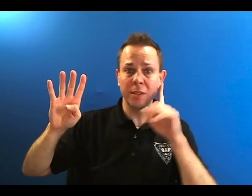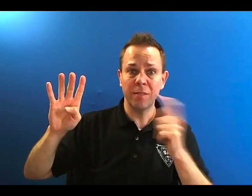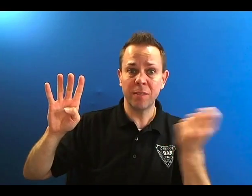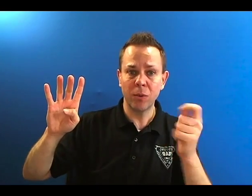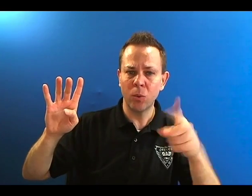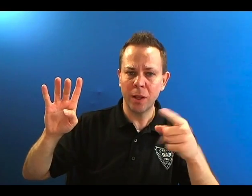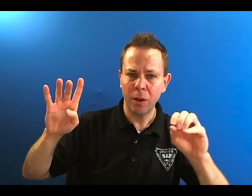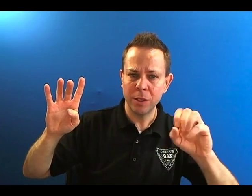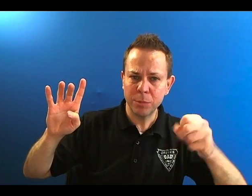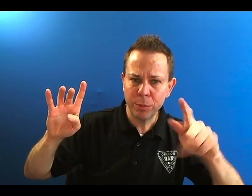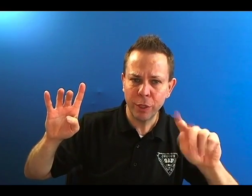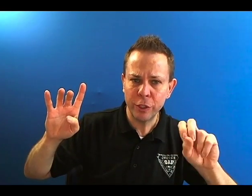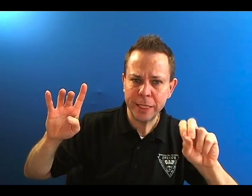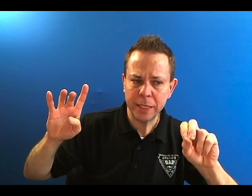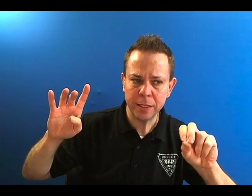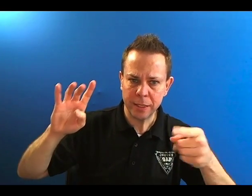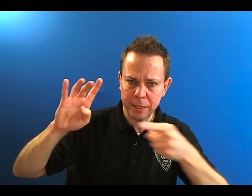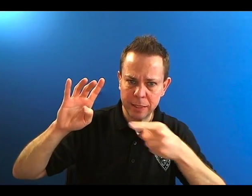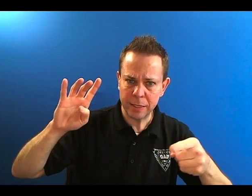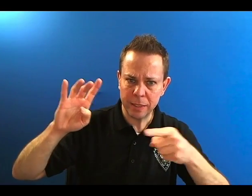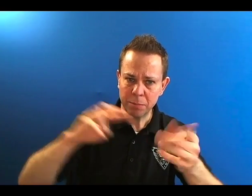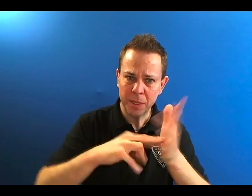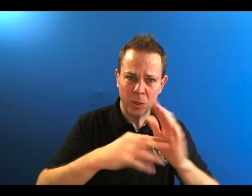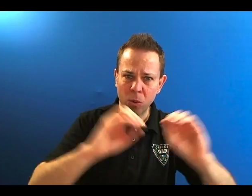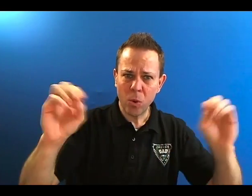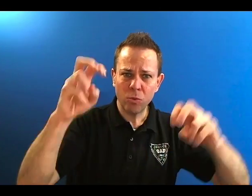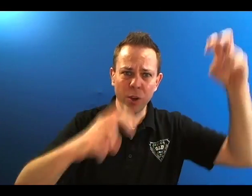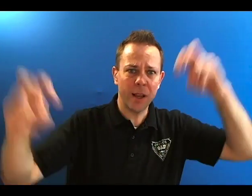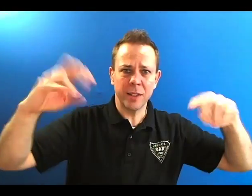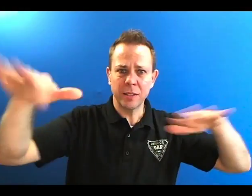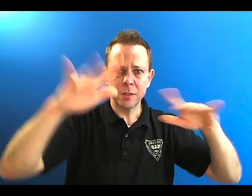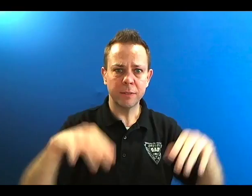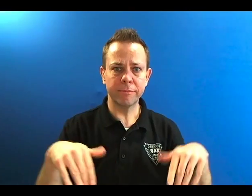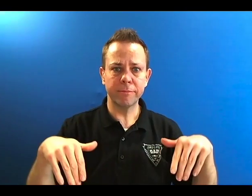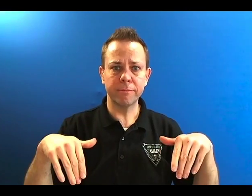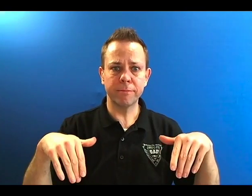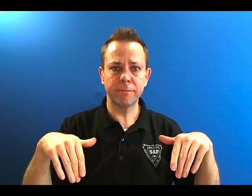DeafFest is scheduled on Sept 30. This means we won't have rides during our event.